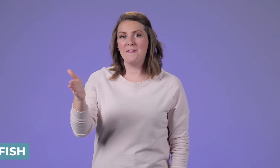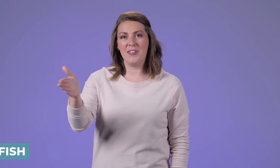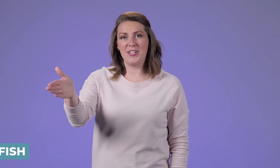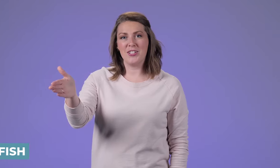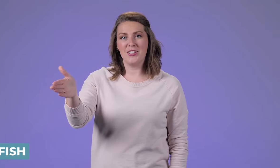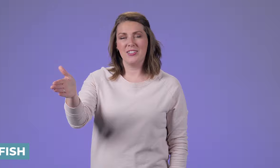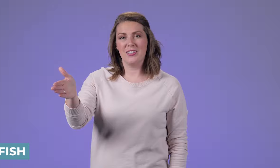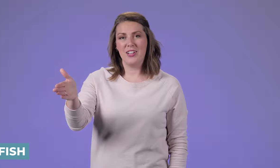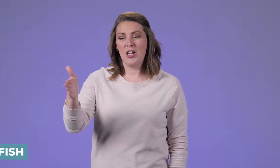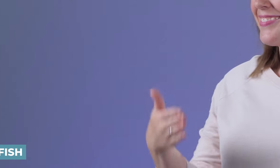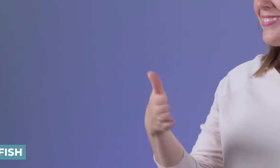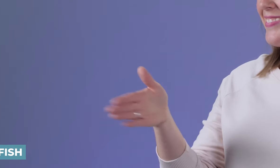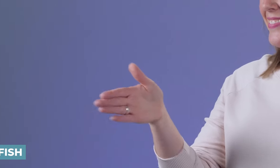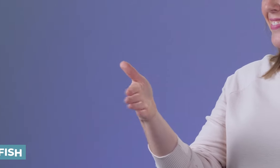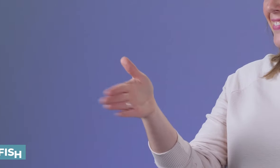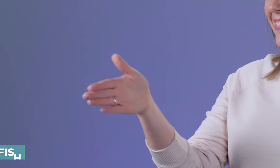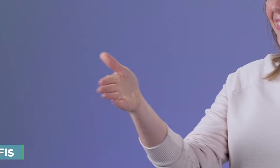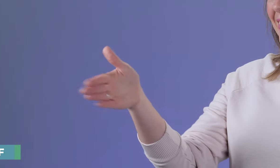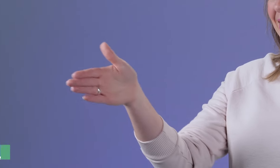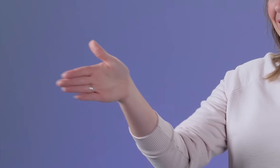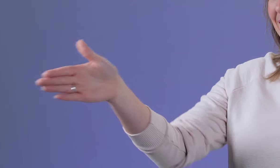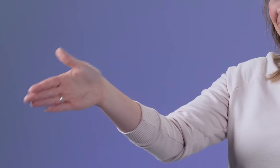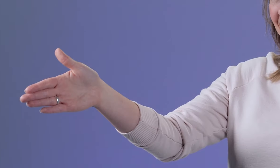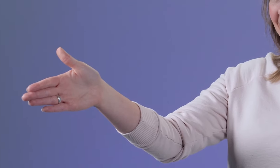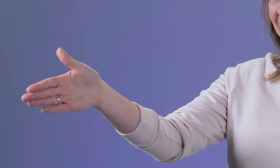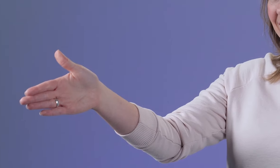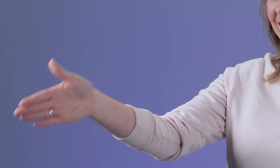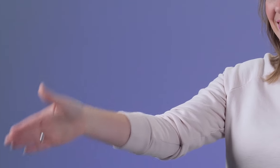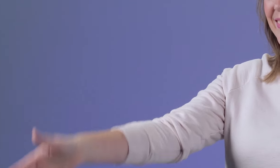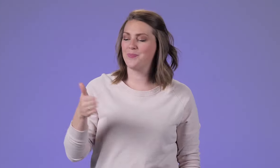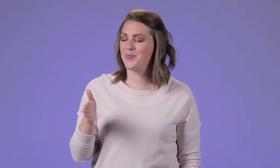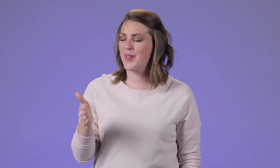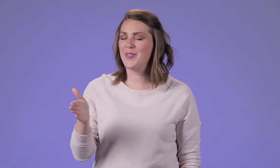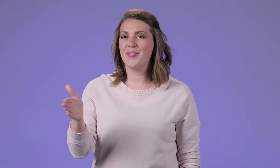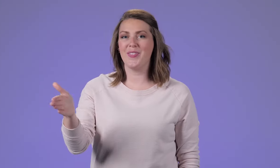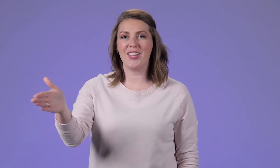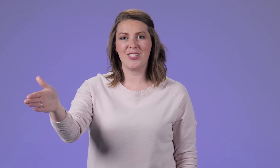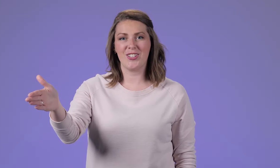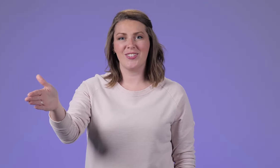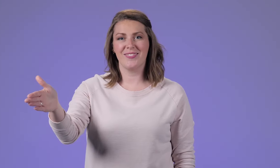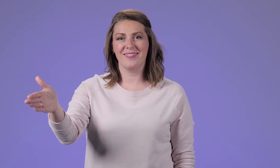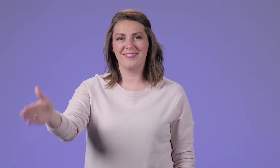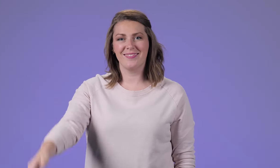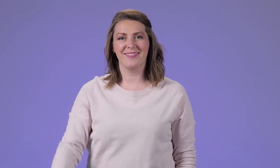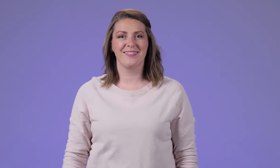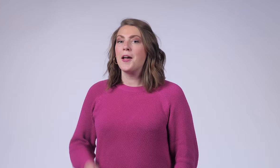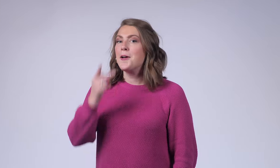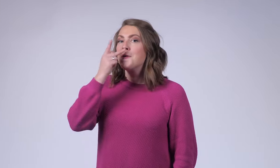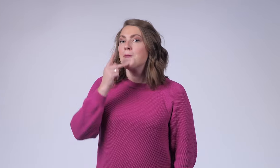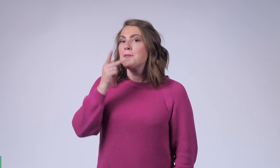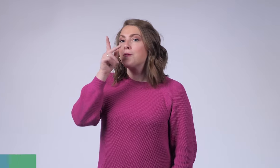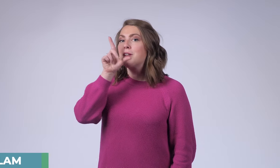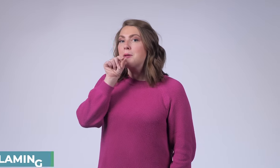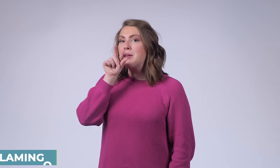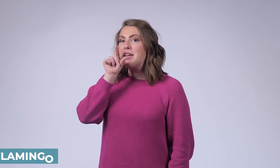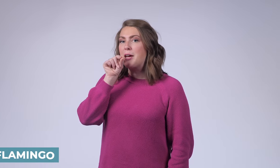fish', your hand is like a fish going through the water 'fish.' Flamingo,